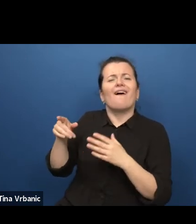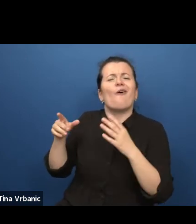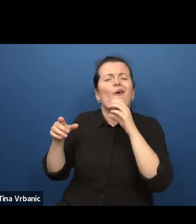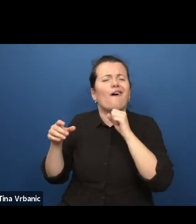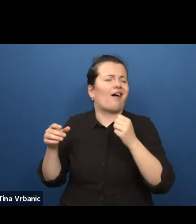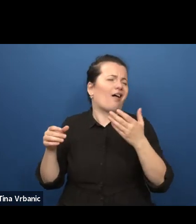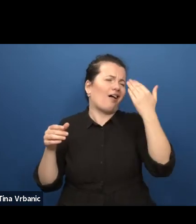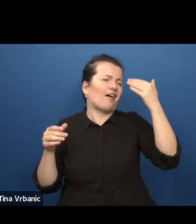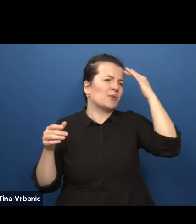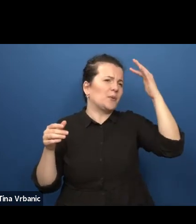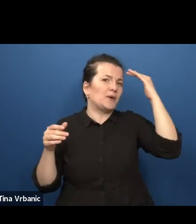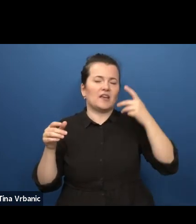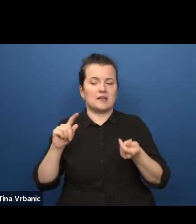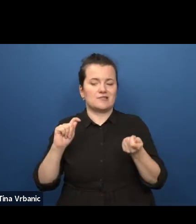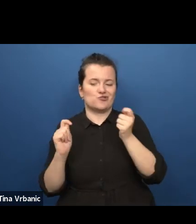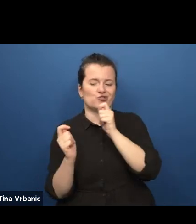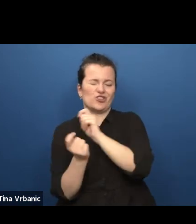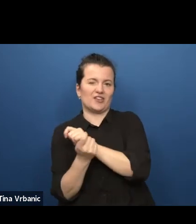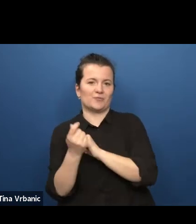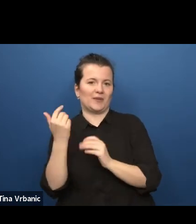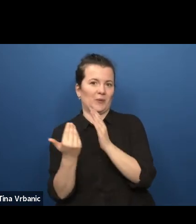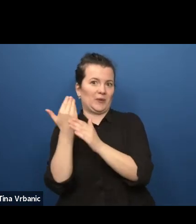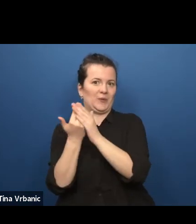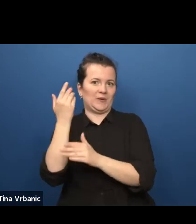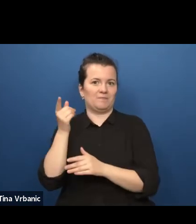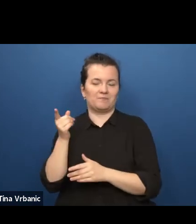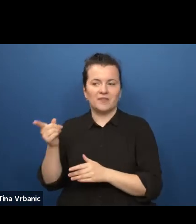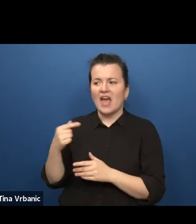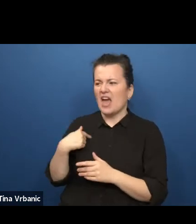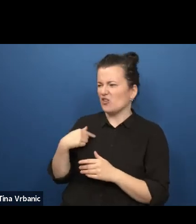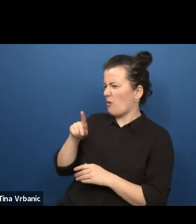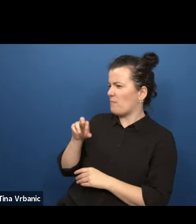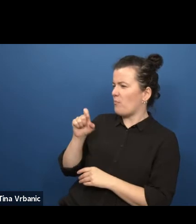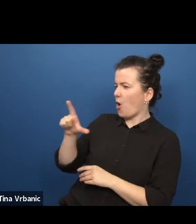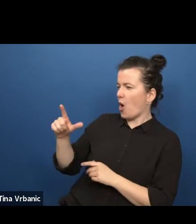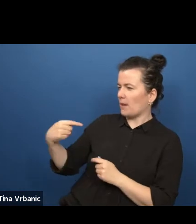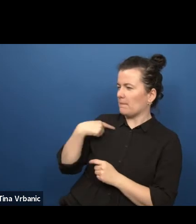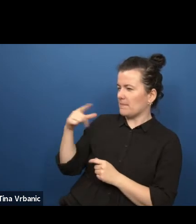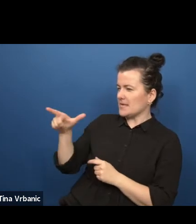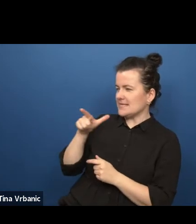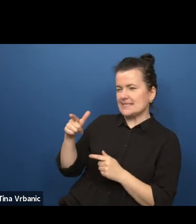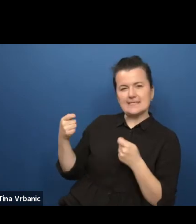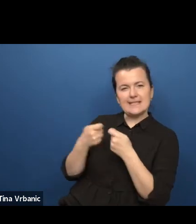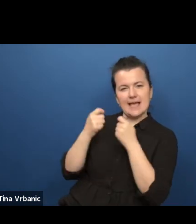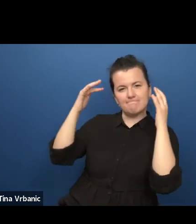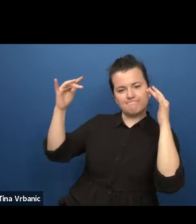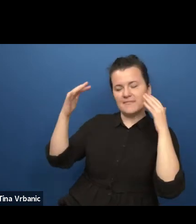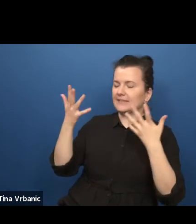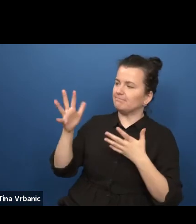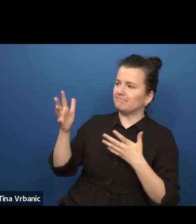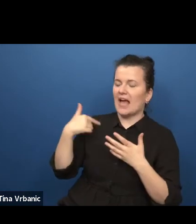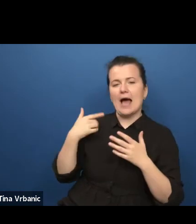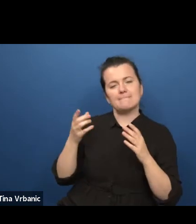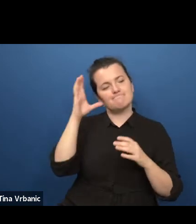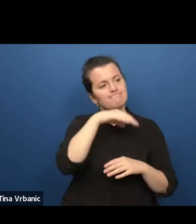So I had to continue my search elsewhere. At that time, perhaps I was a late adapter.